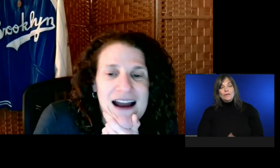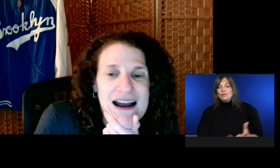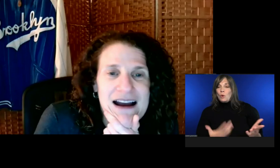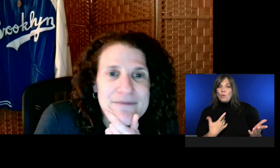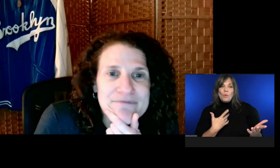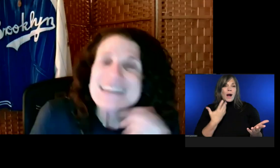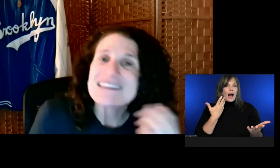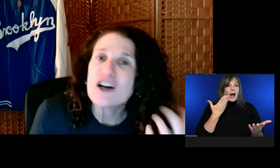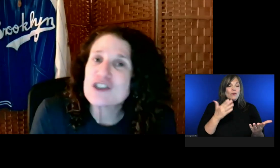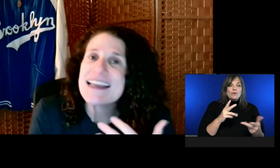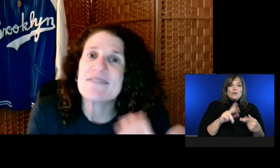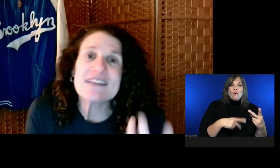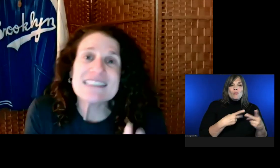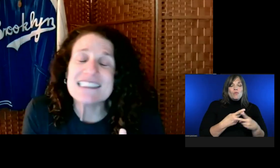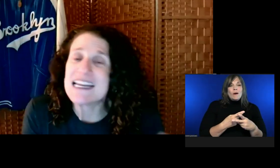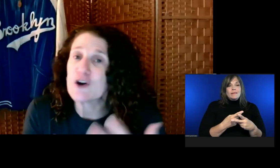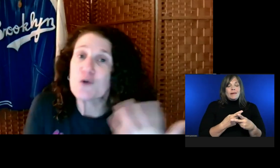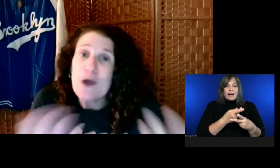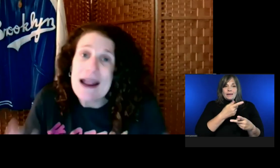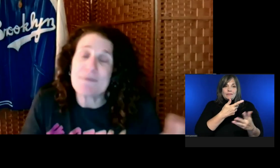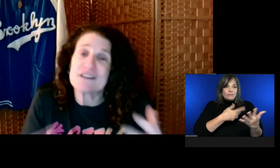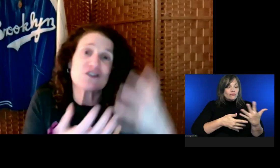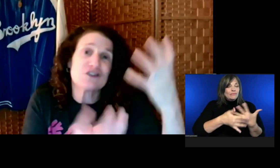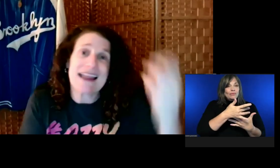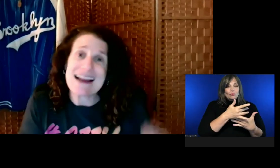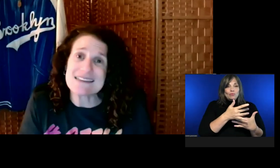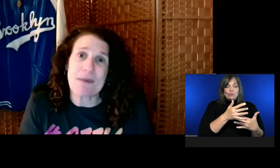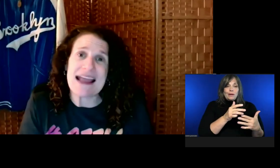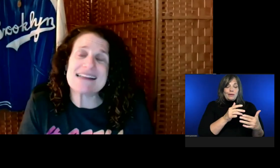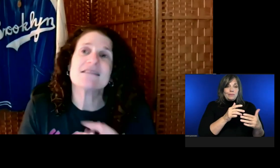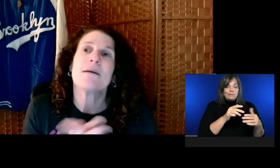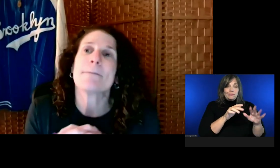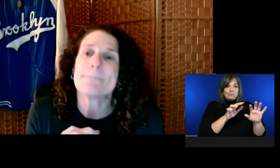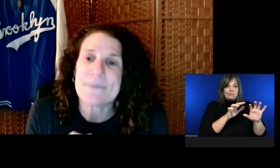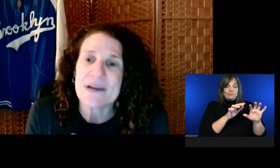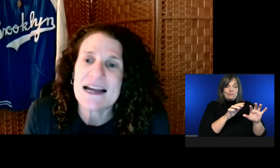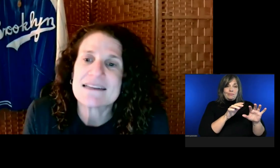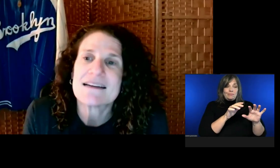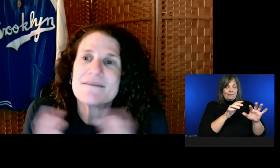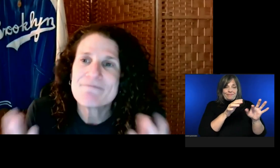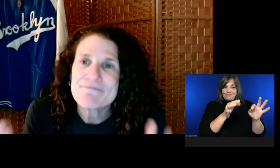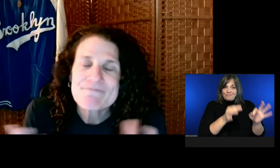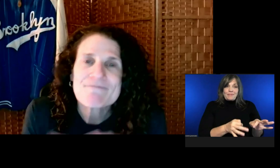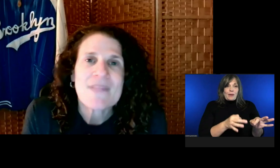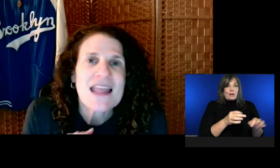SRT and VTT are great. Because they're text-based.